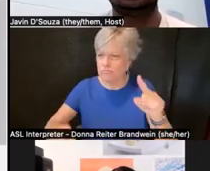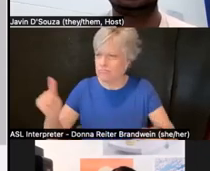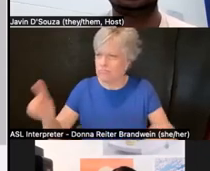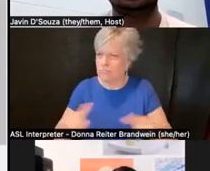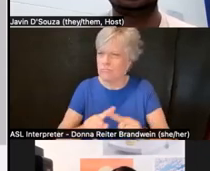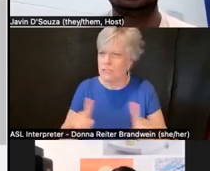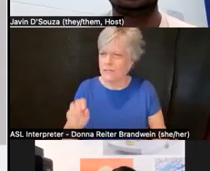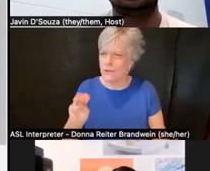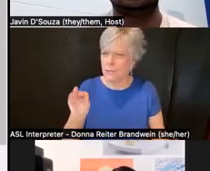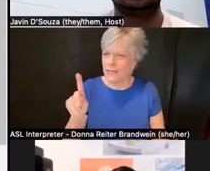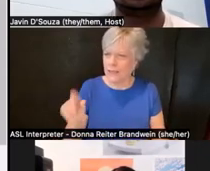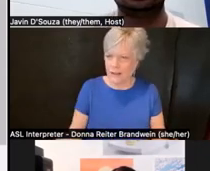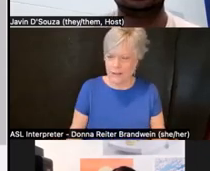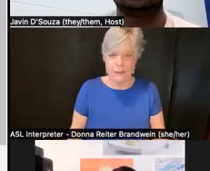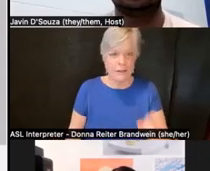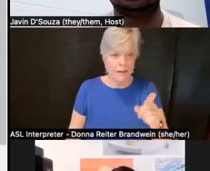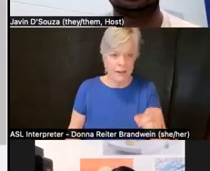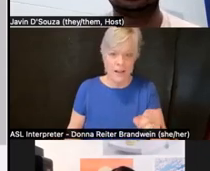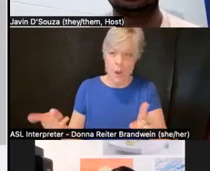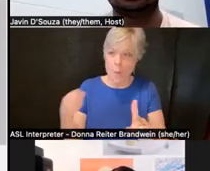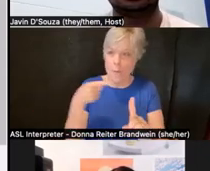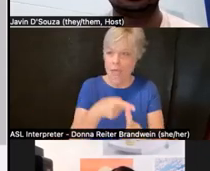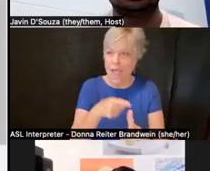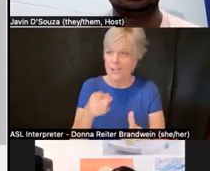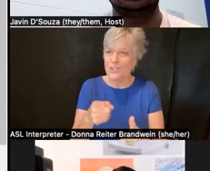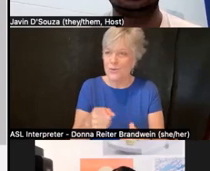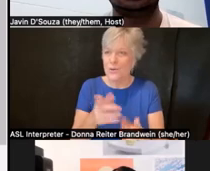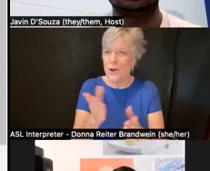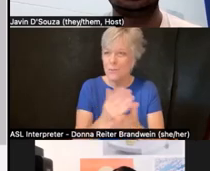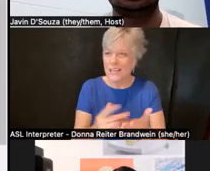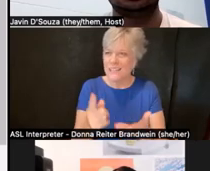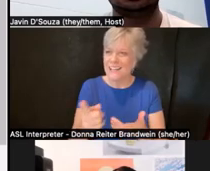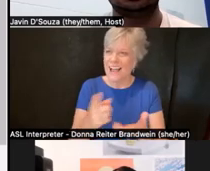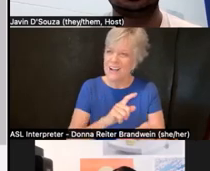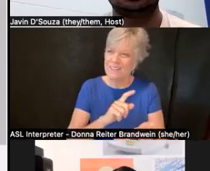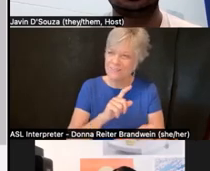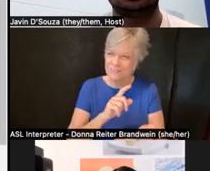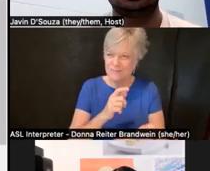that I'm very, very honored to have helped publish, which was written by Sandie,